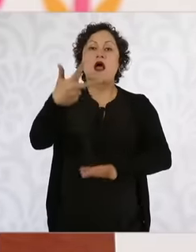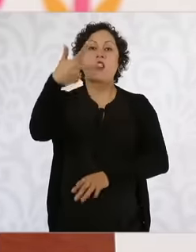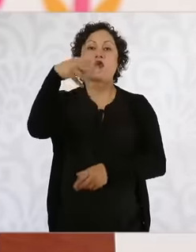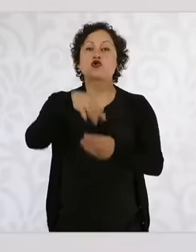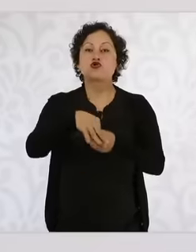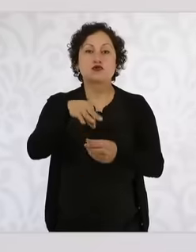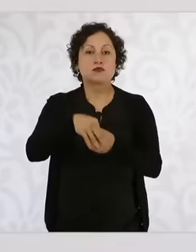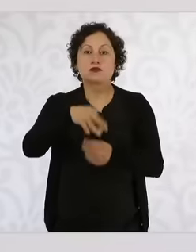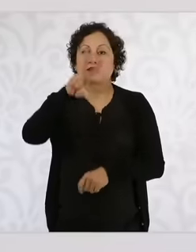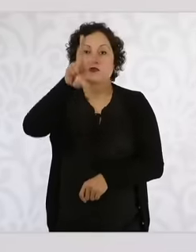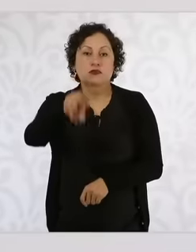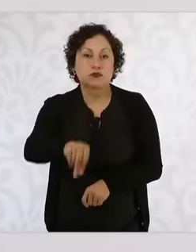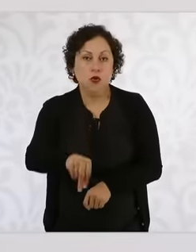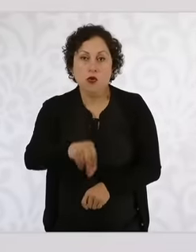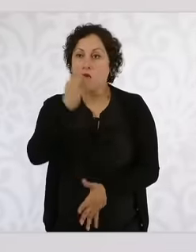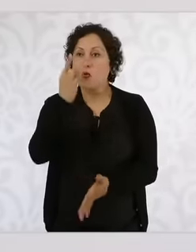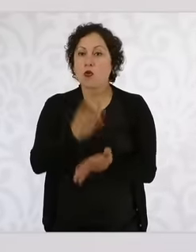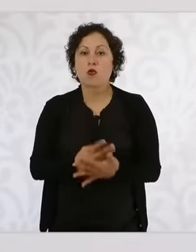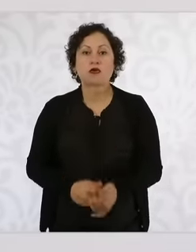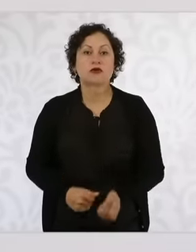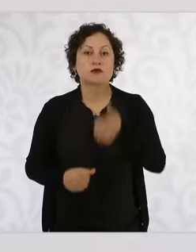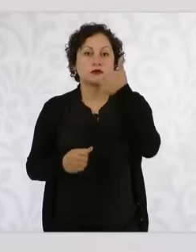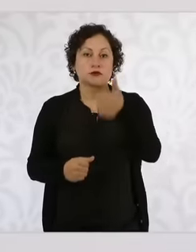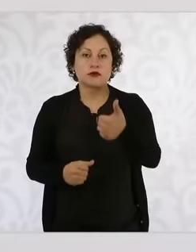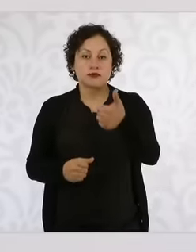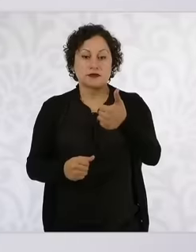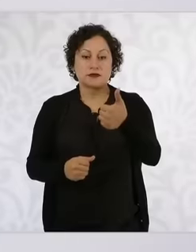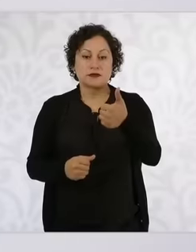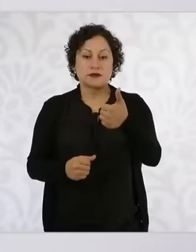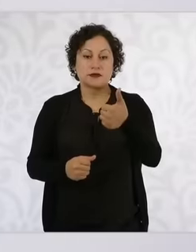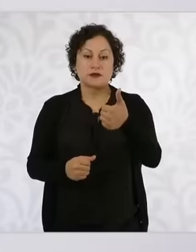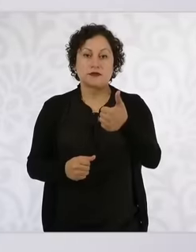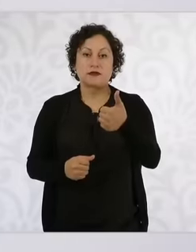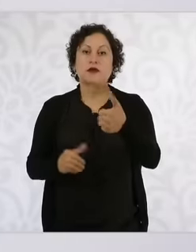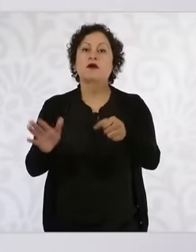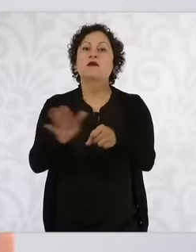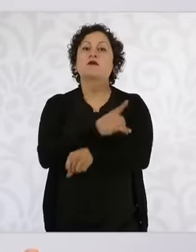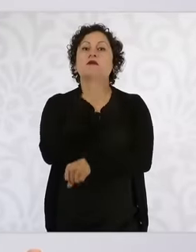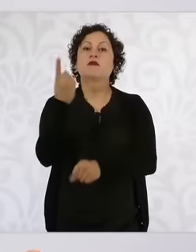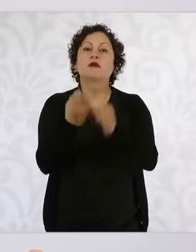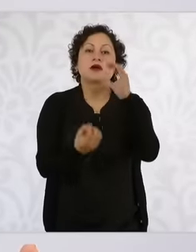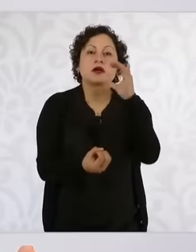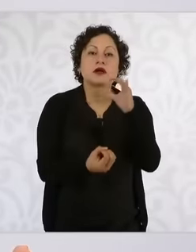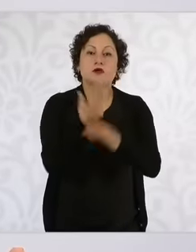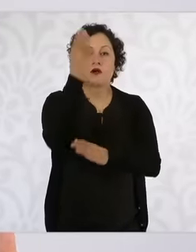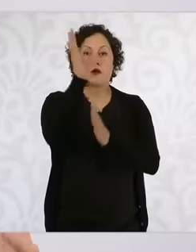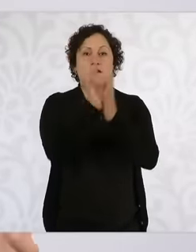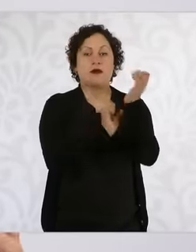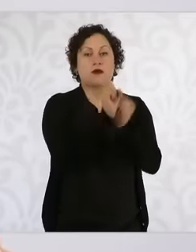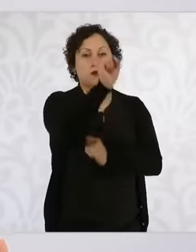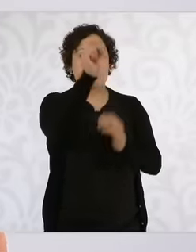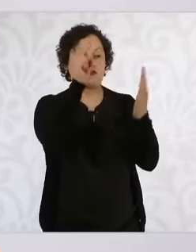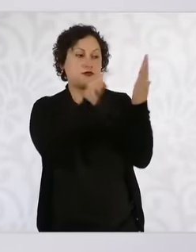six because the new constitution or the new